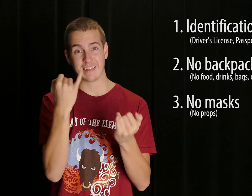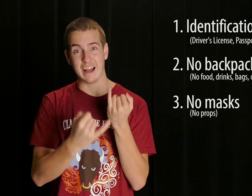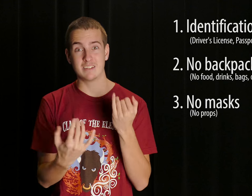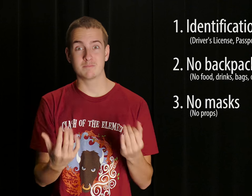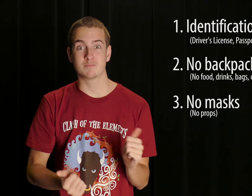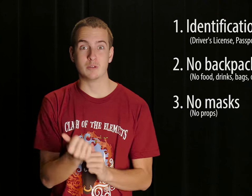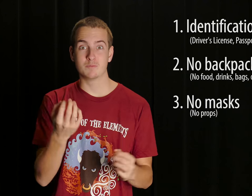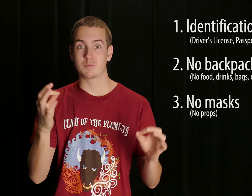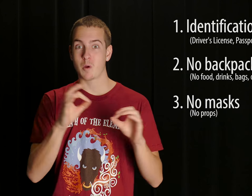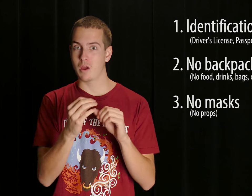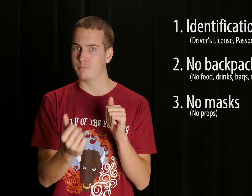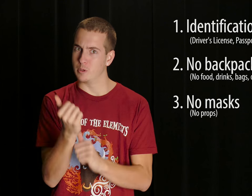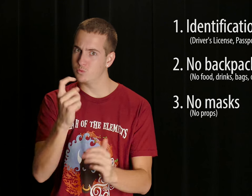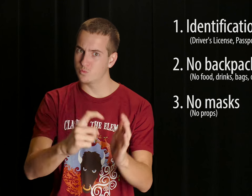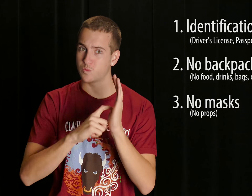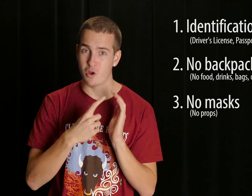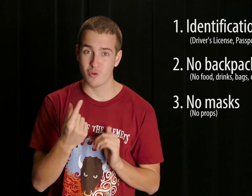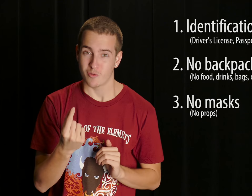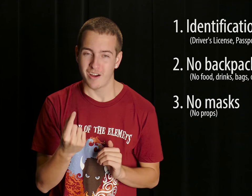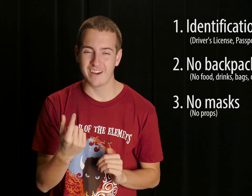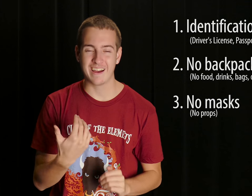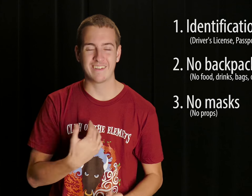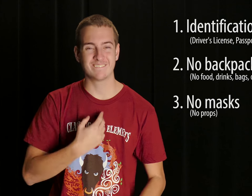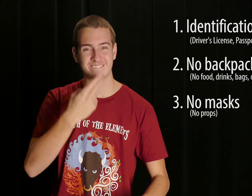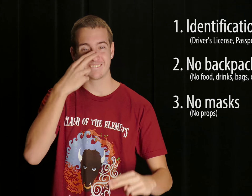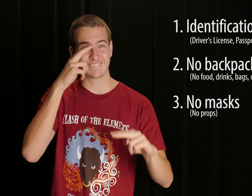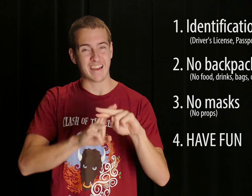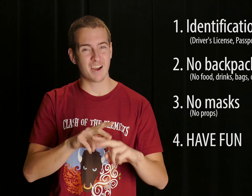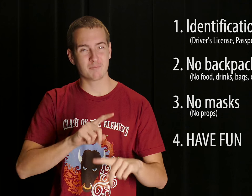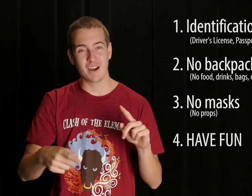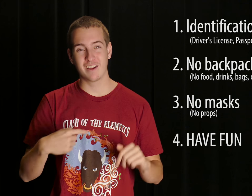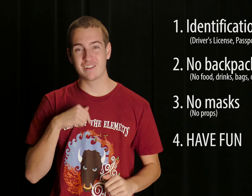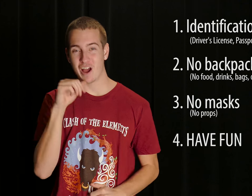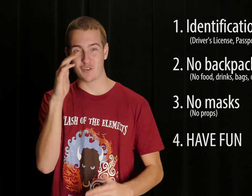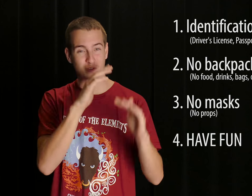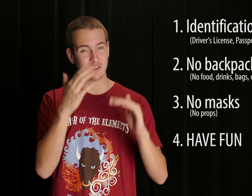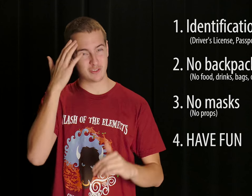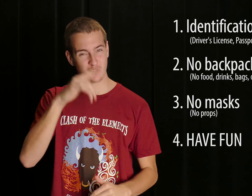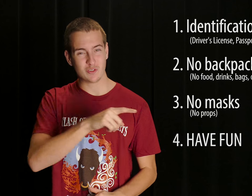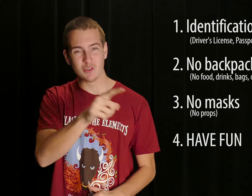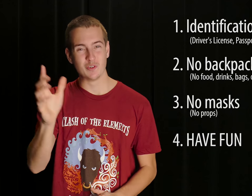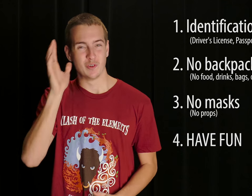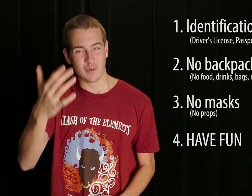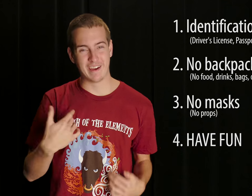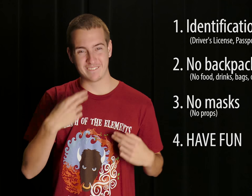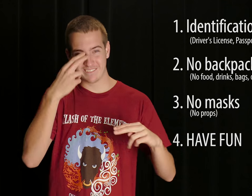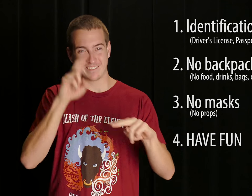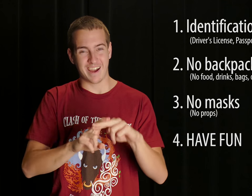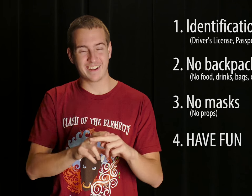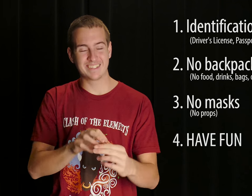Lastly but not at least, to have FUN! We will not worry because we will ensure that you will have fun!